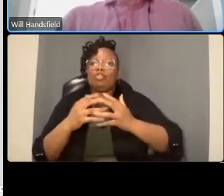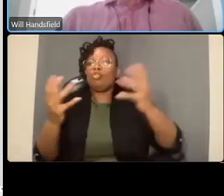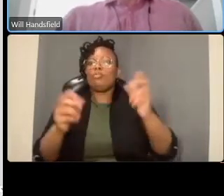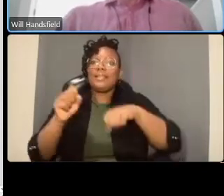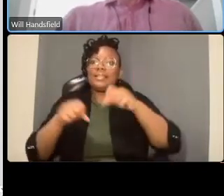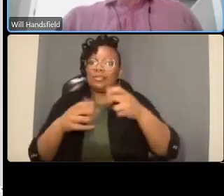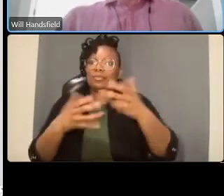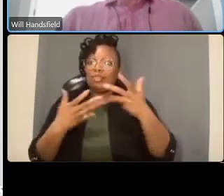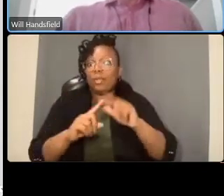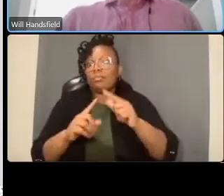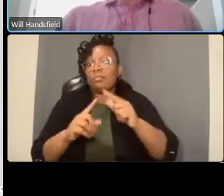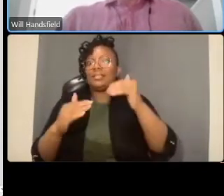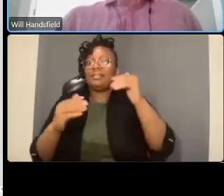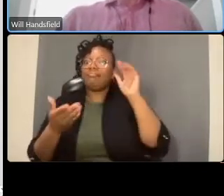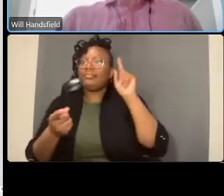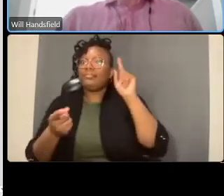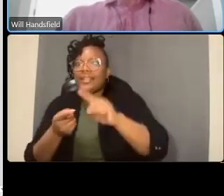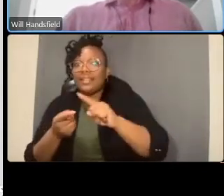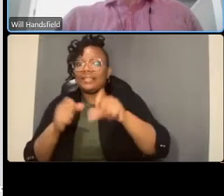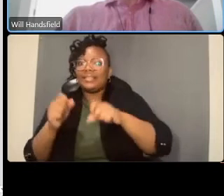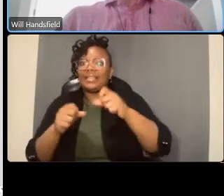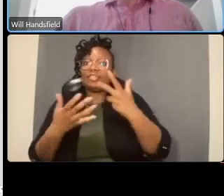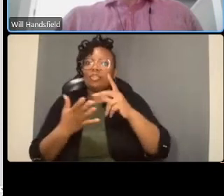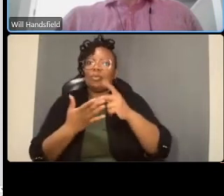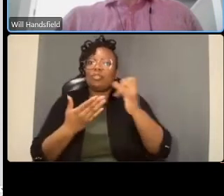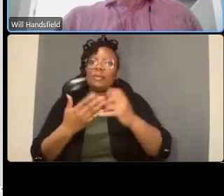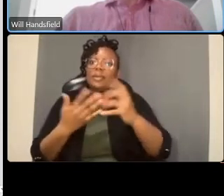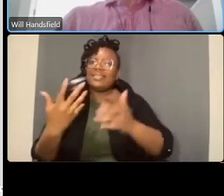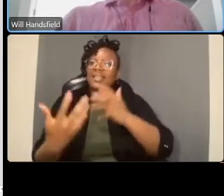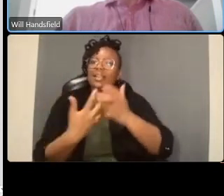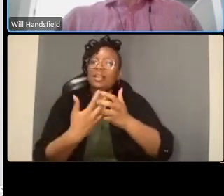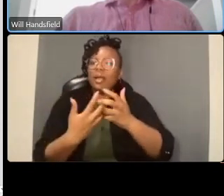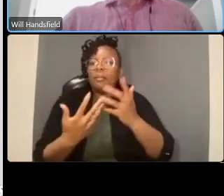large range of cyclists that we expect when we do projects like this and it's been proven on all of